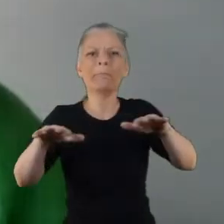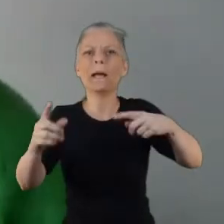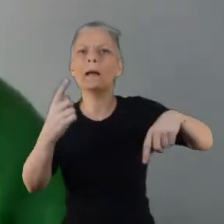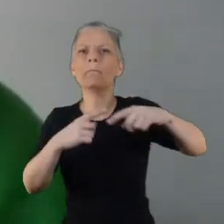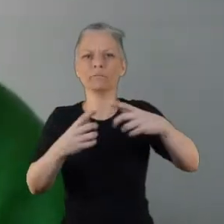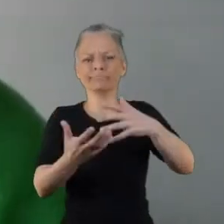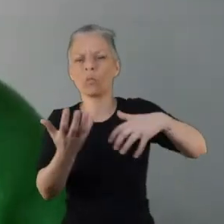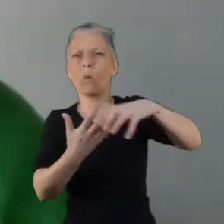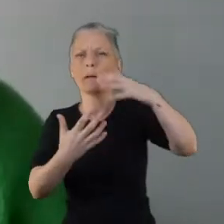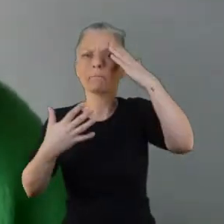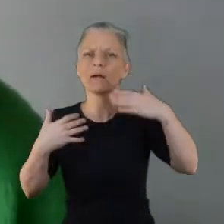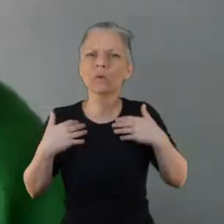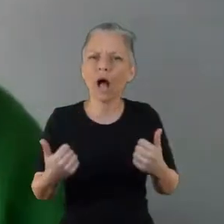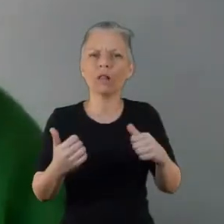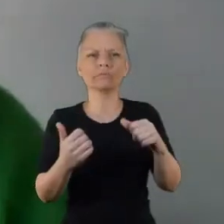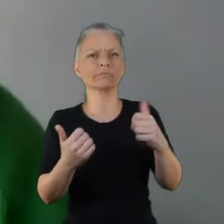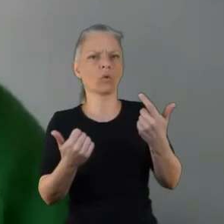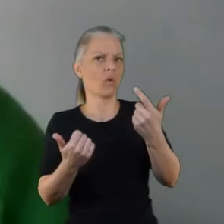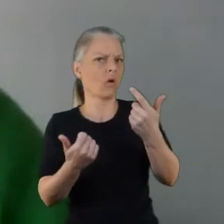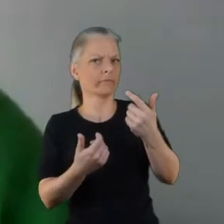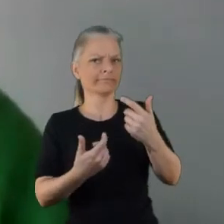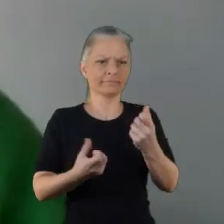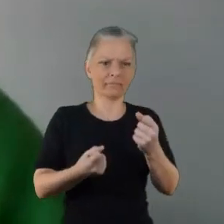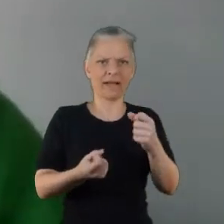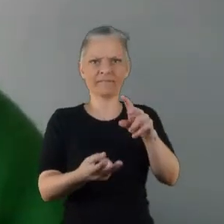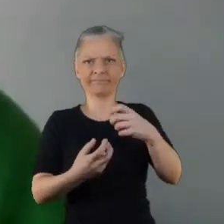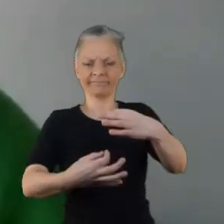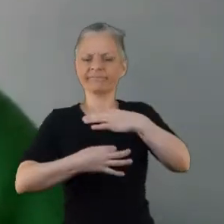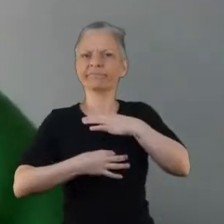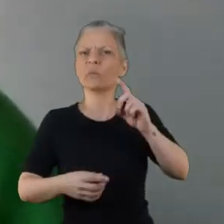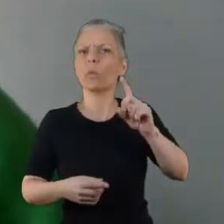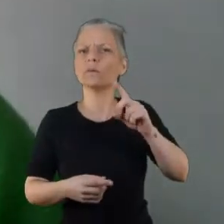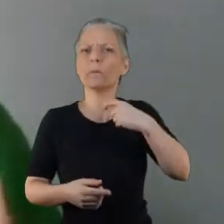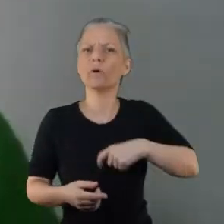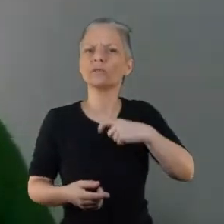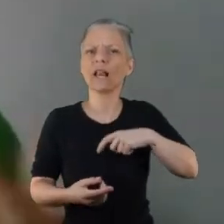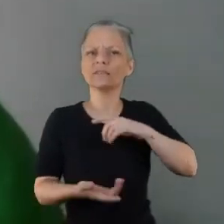and people and also collaborating with them at our information session to identify key